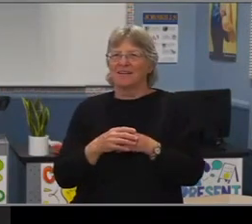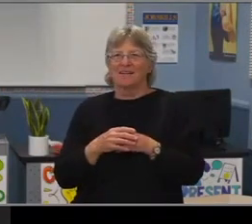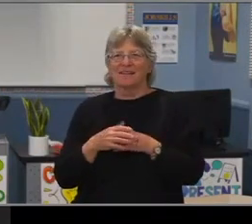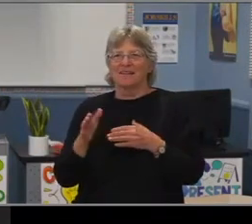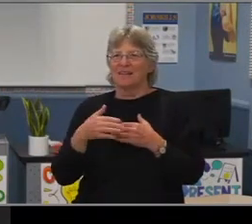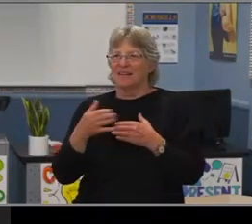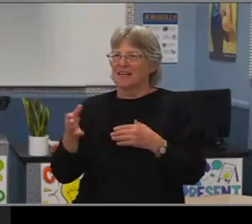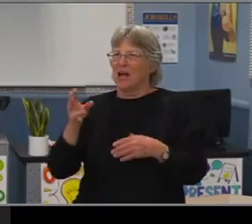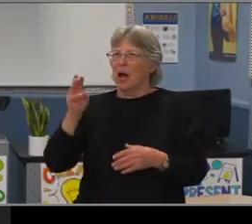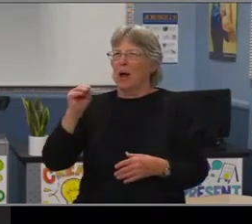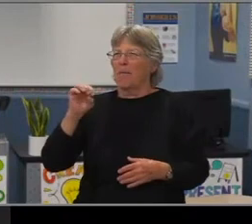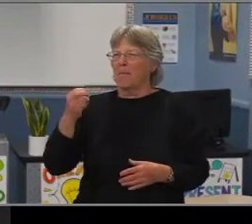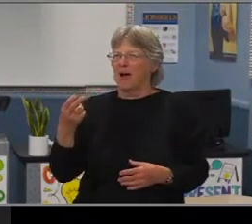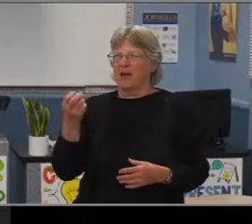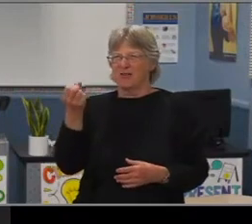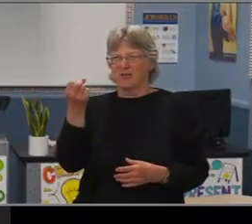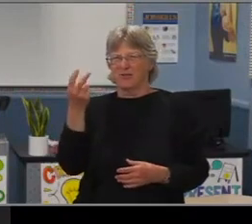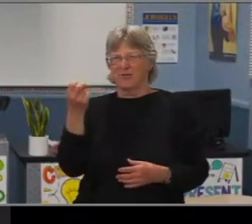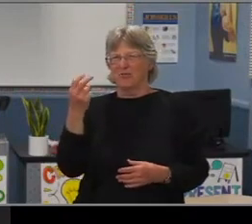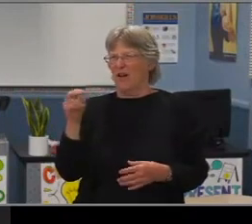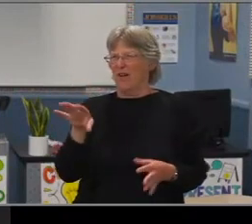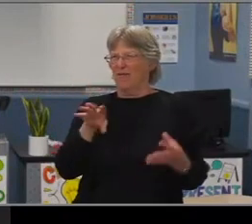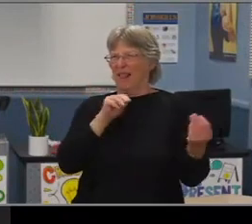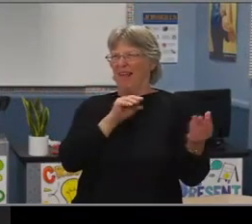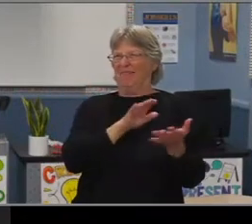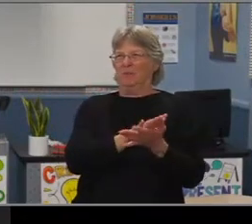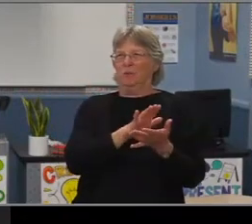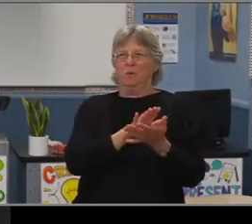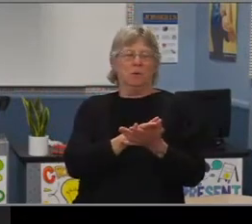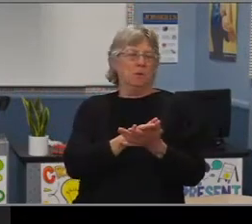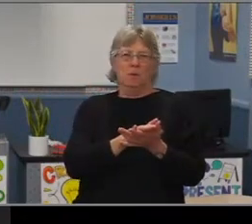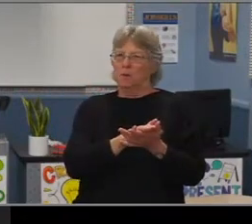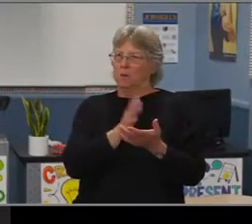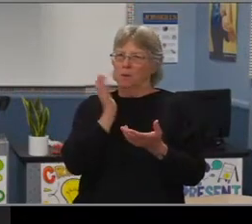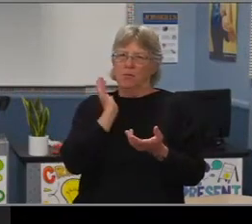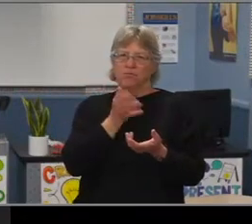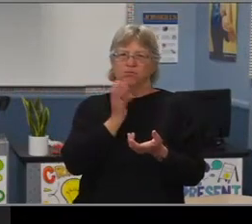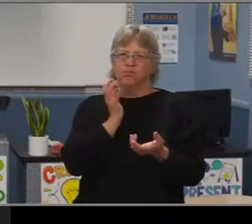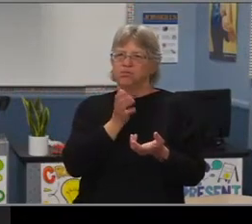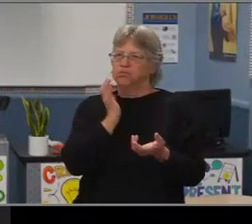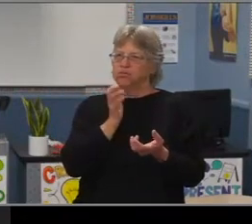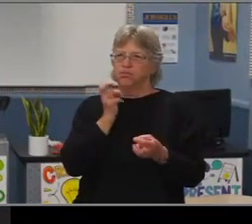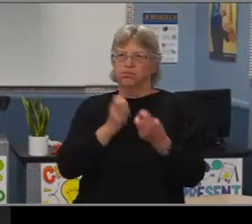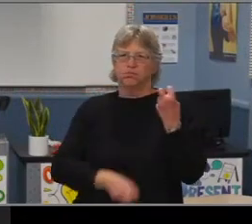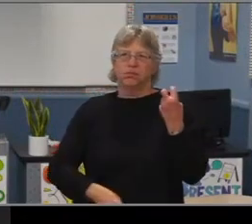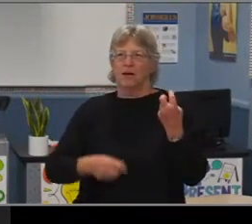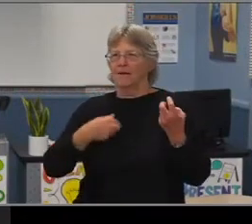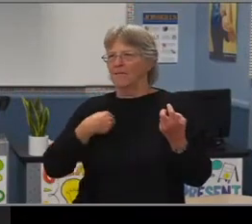I believe we left campus, it was like really, really hard and I was very depressed.